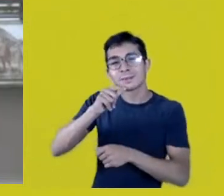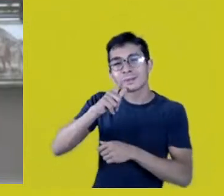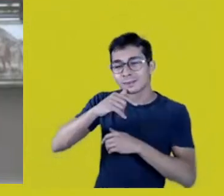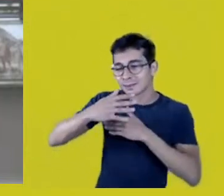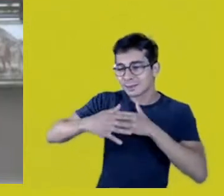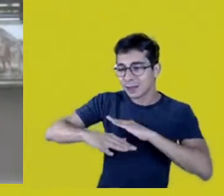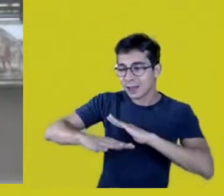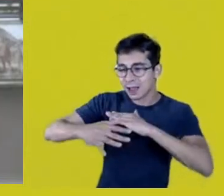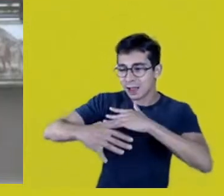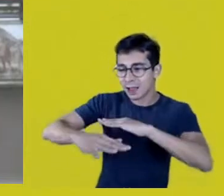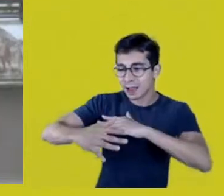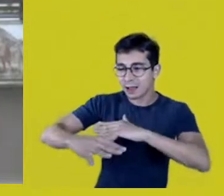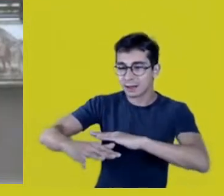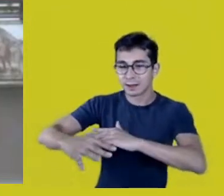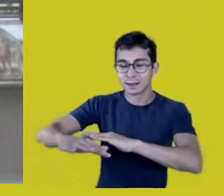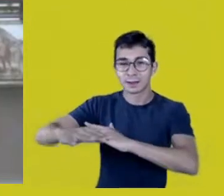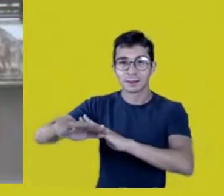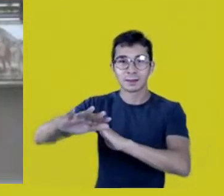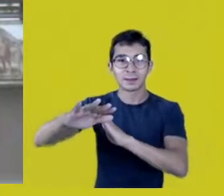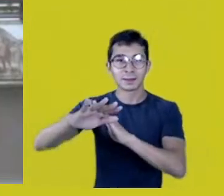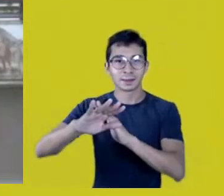In Nazaré I’ve met